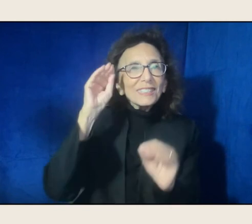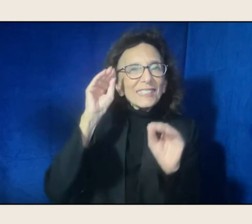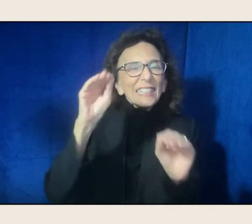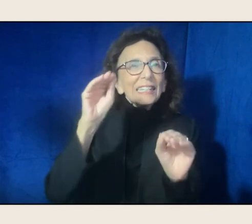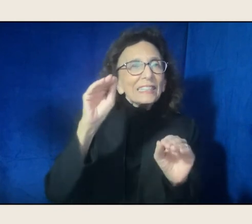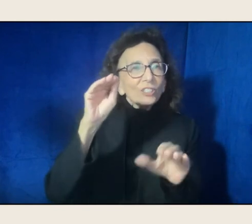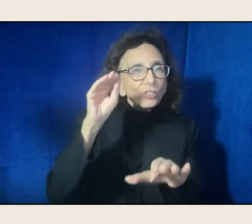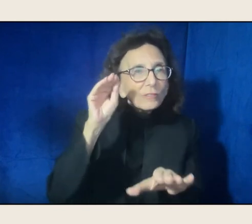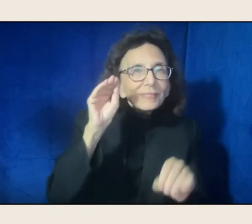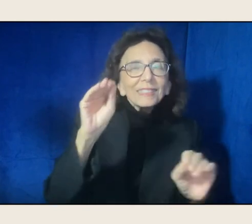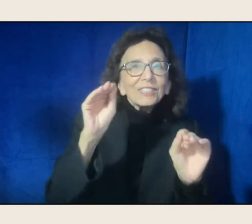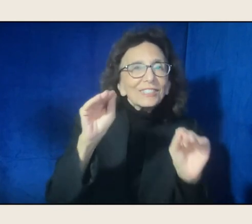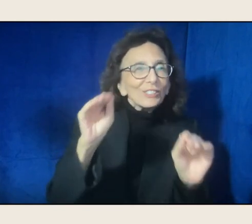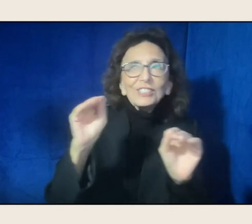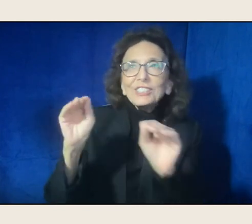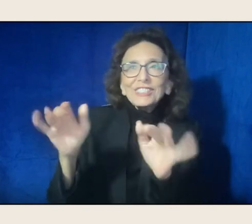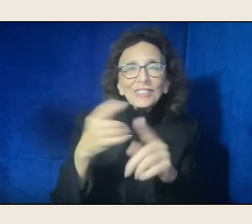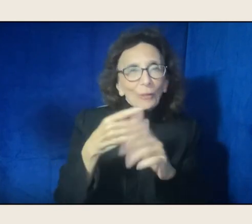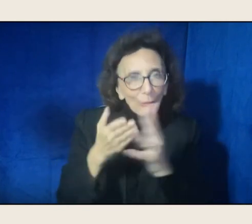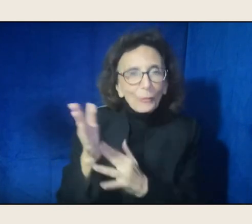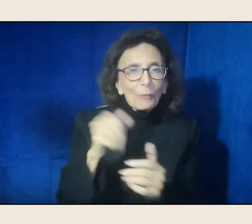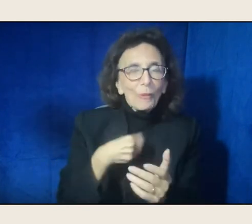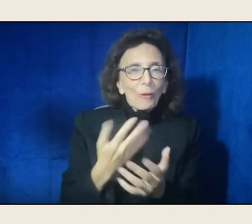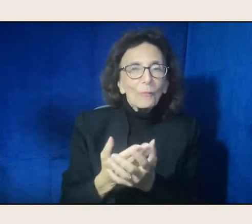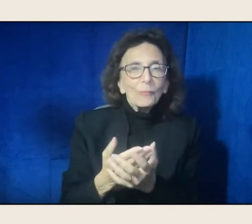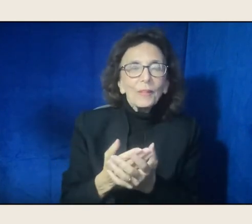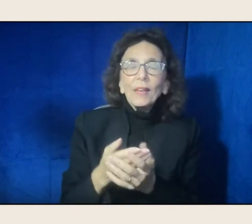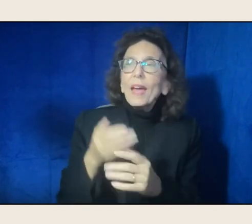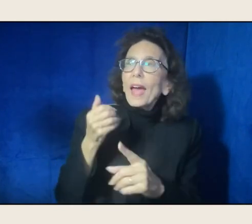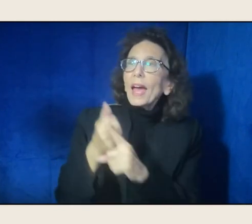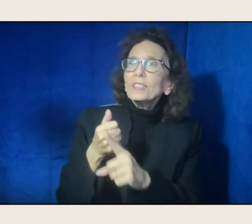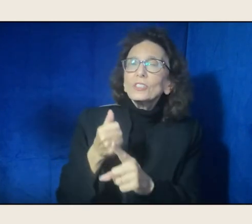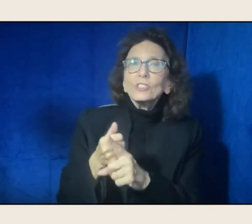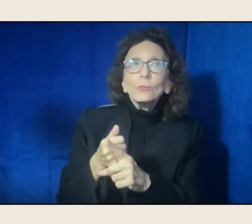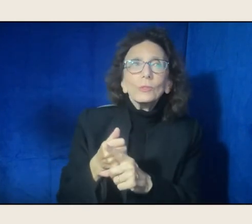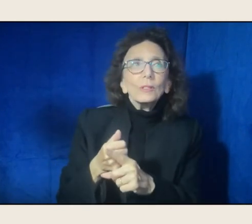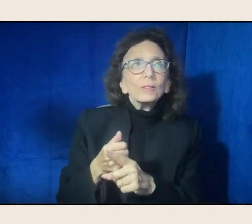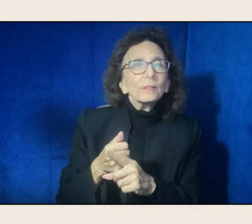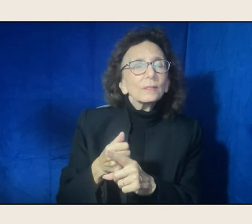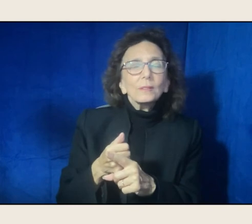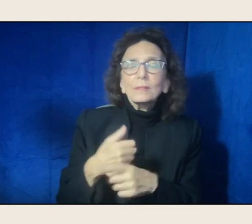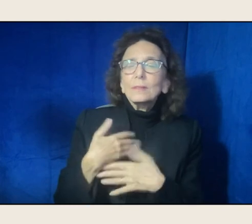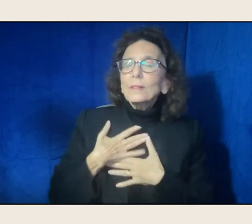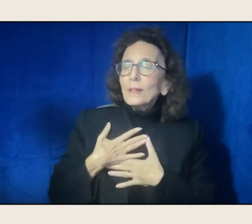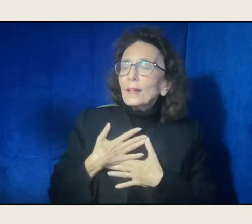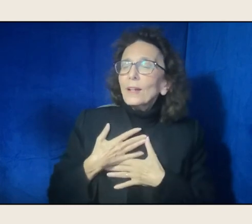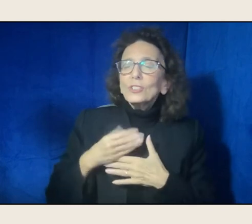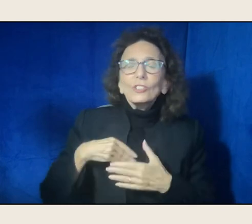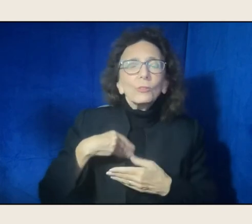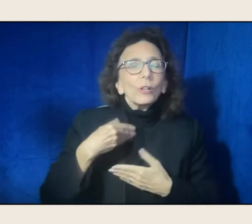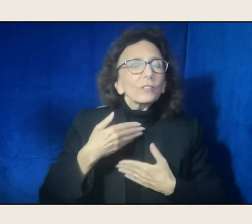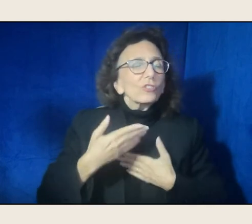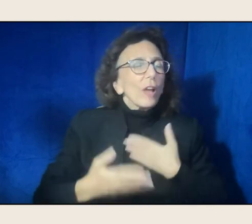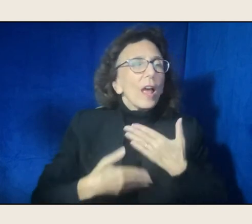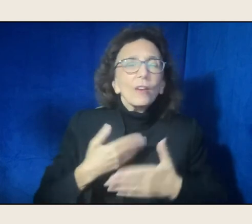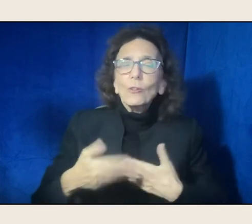she was generous with her, she was generous. She would invite young writers in,